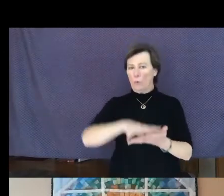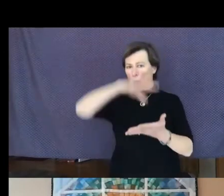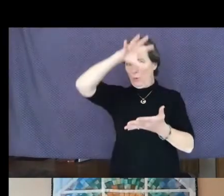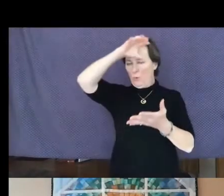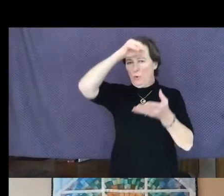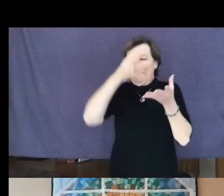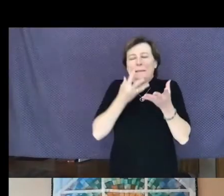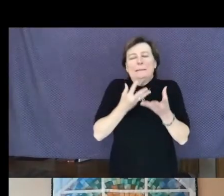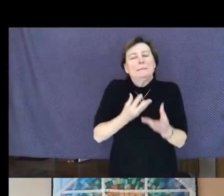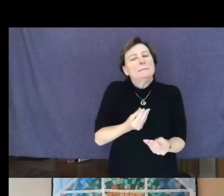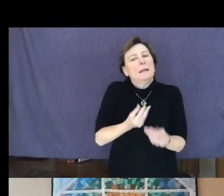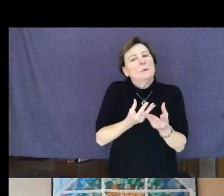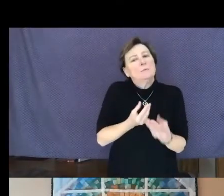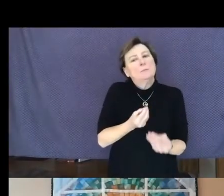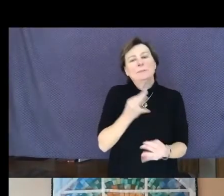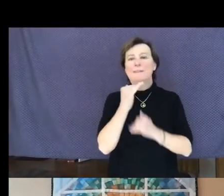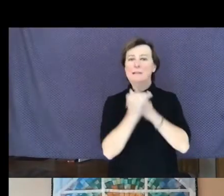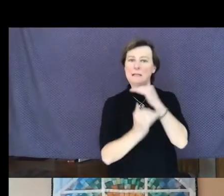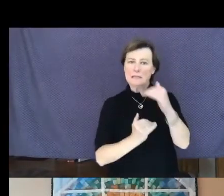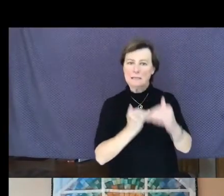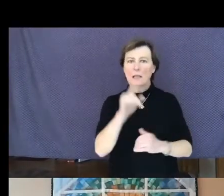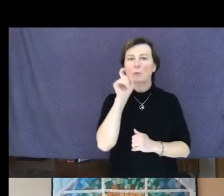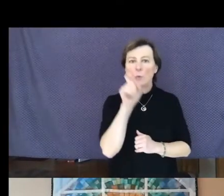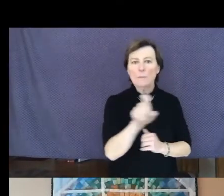you must travel where the Indian in the white